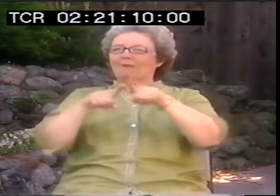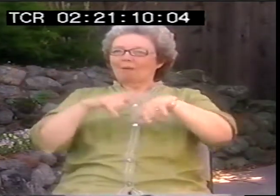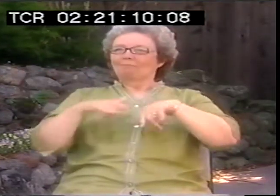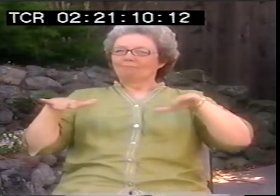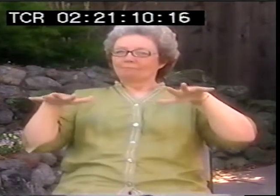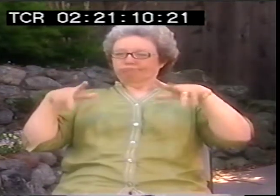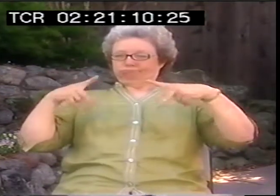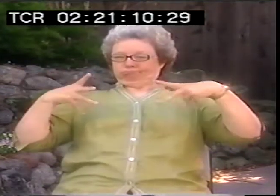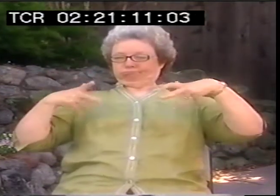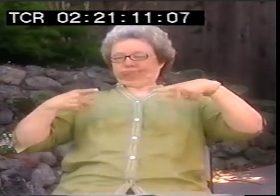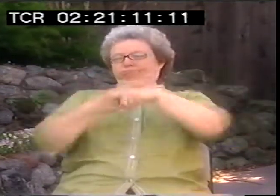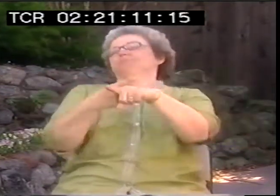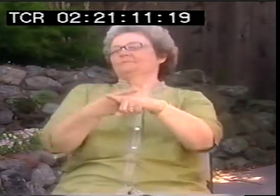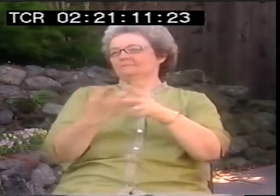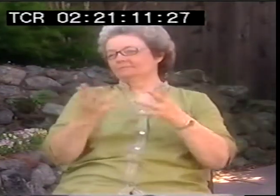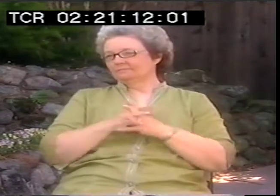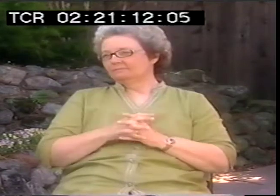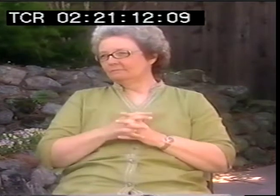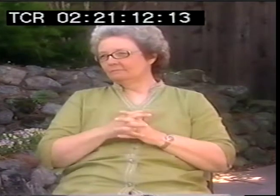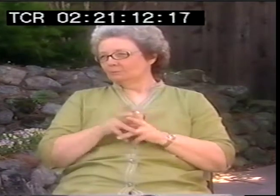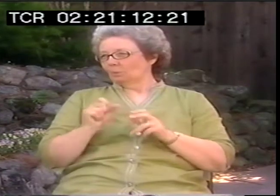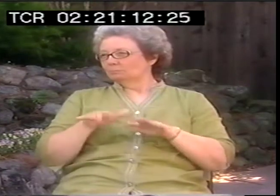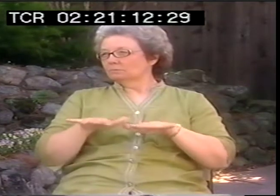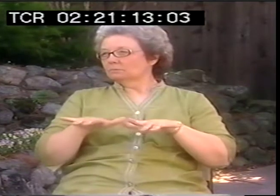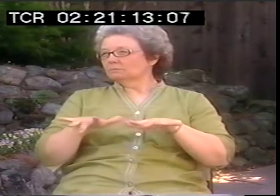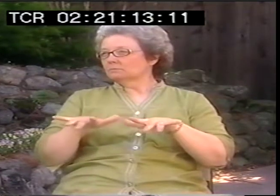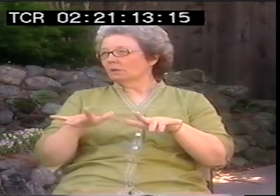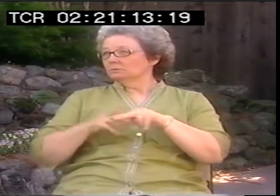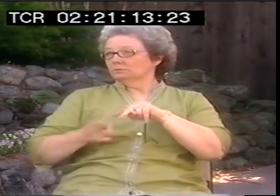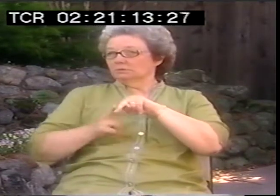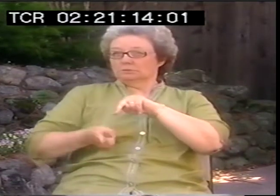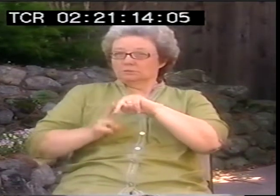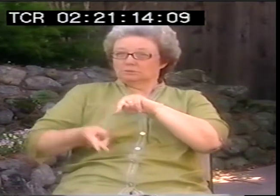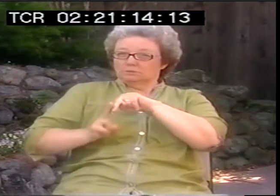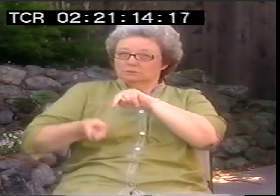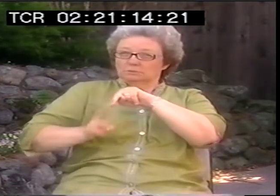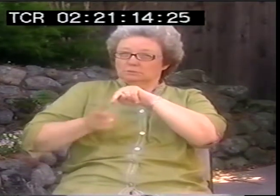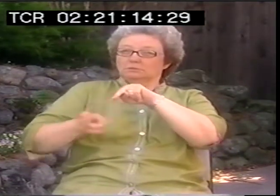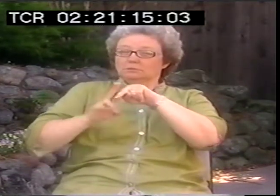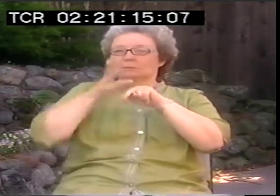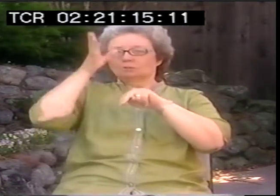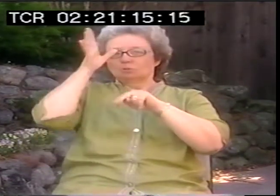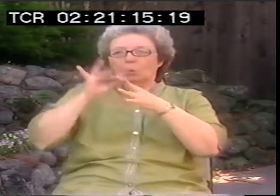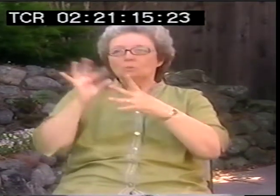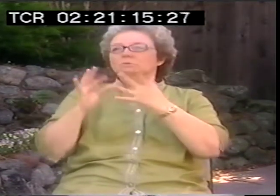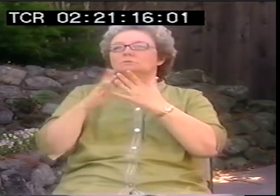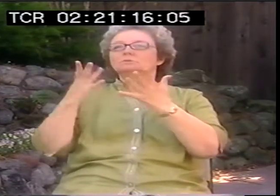Association, very, very wrong, very negative about the idea that ASL would ascend, that anybody